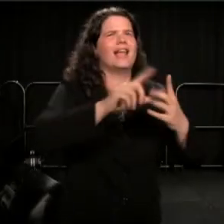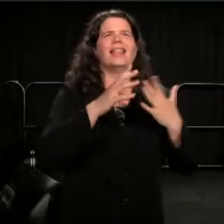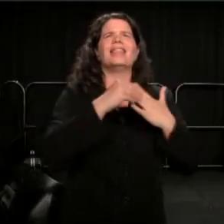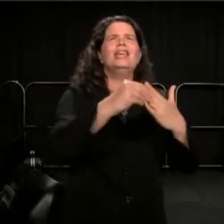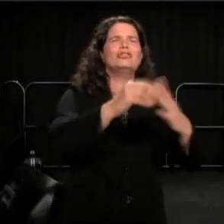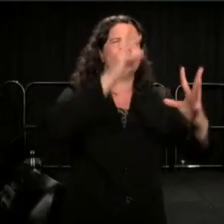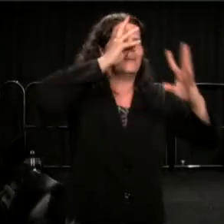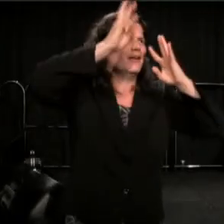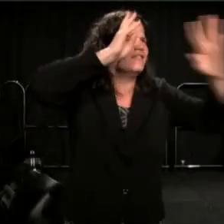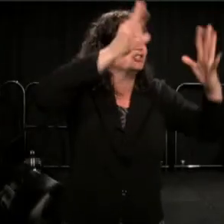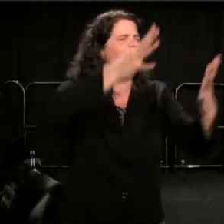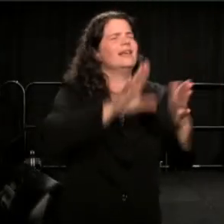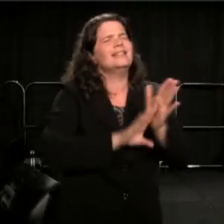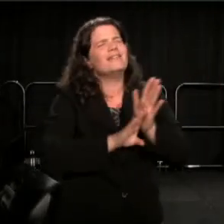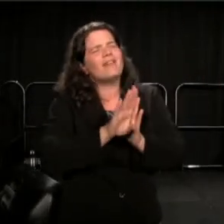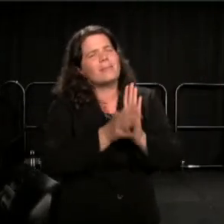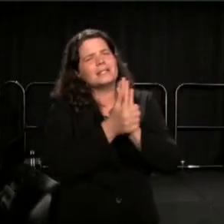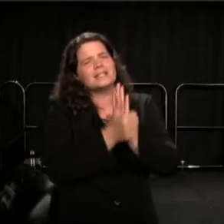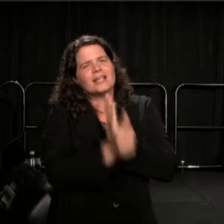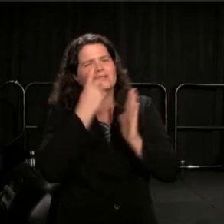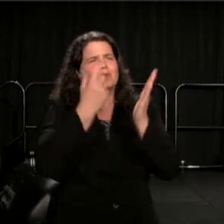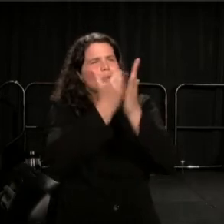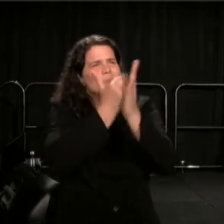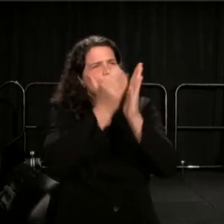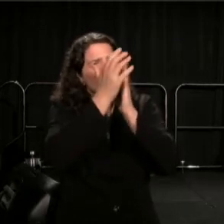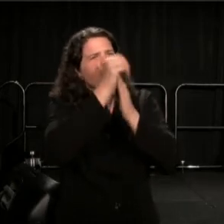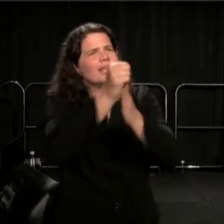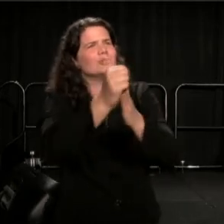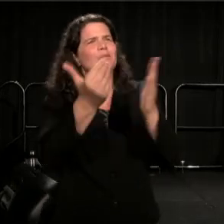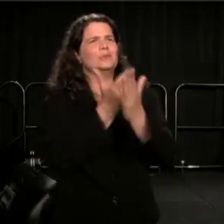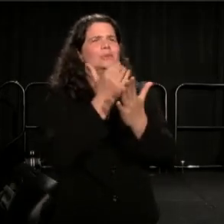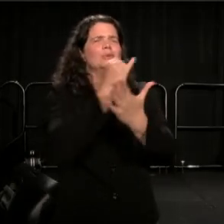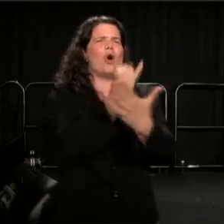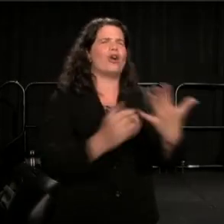Developing skills for new leaders and new artists, would be just great!